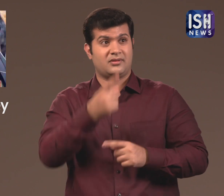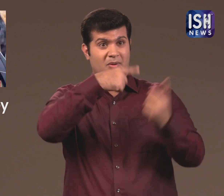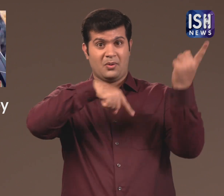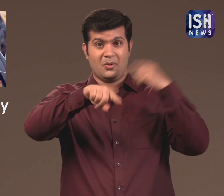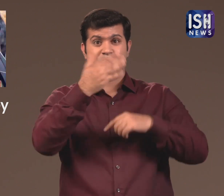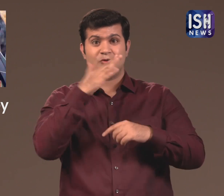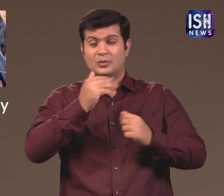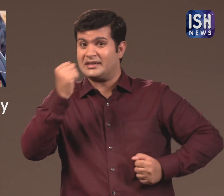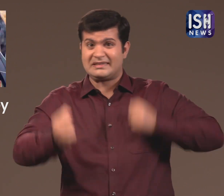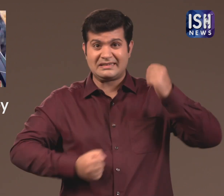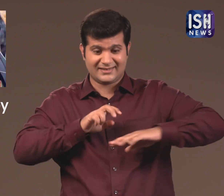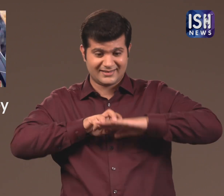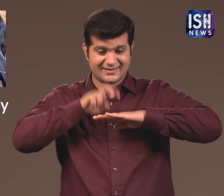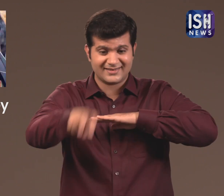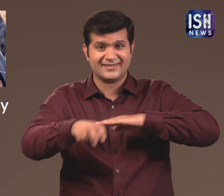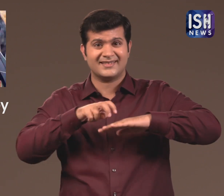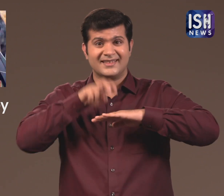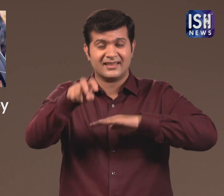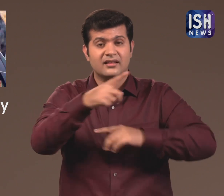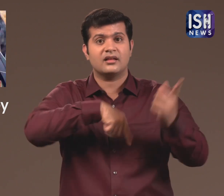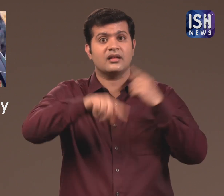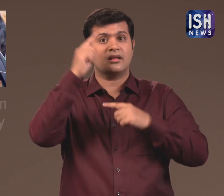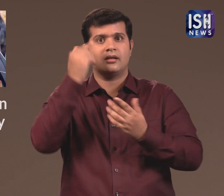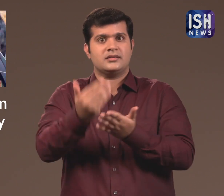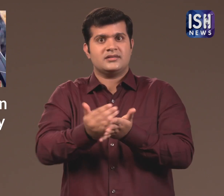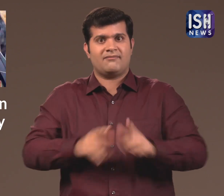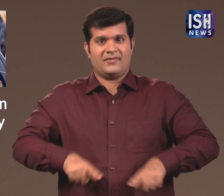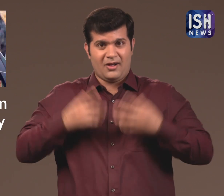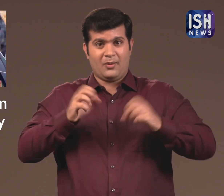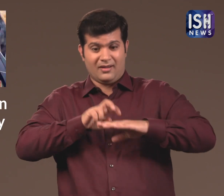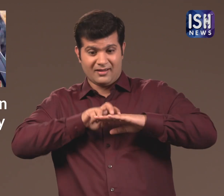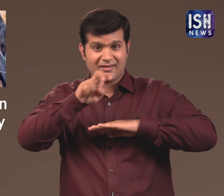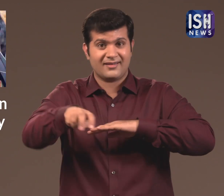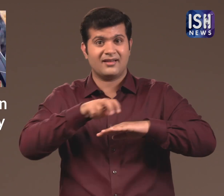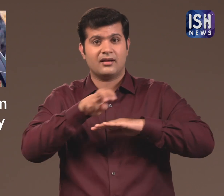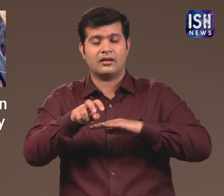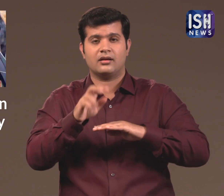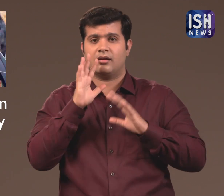Many students started jumping out off the building thinking it would save their lives.